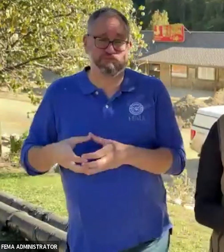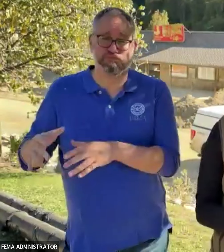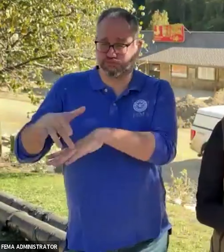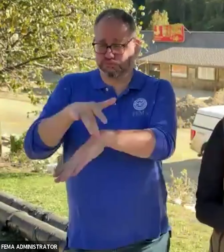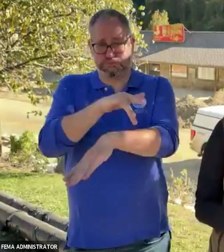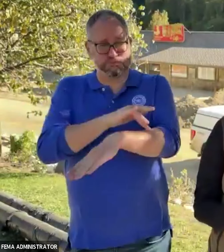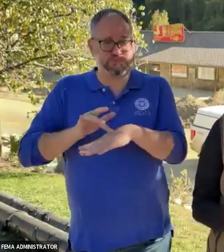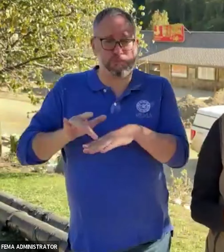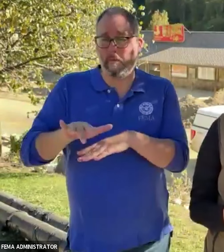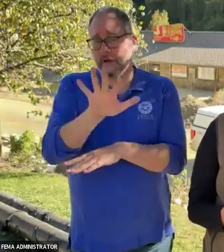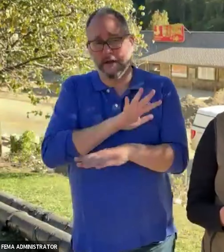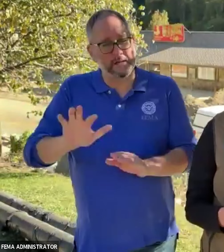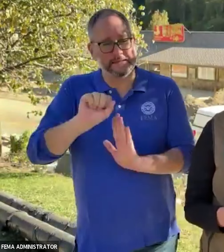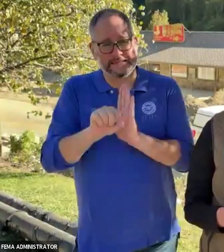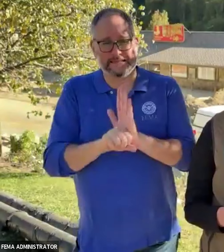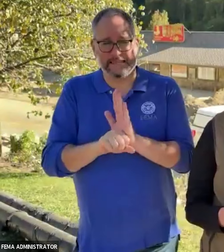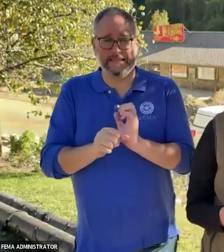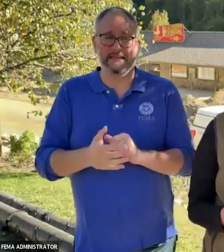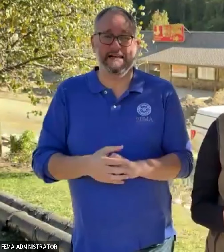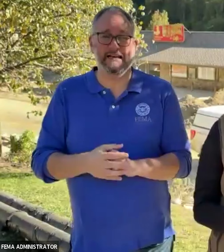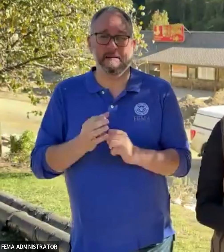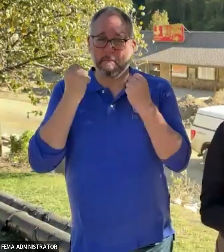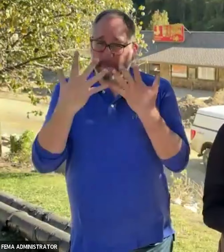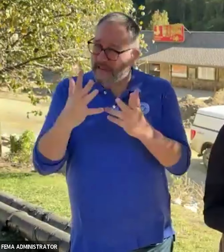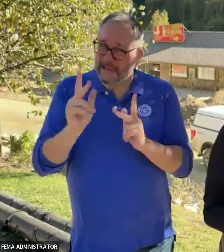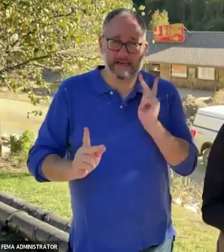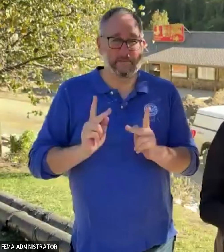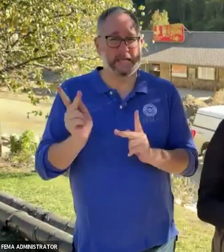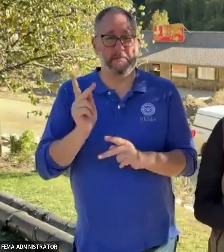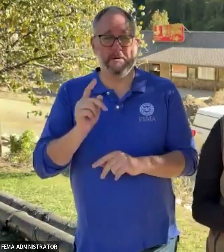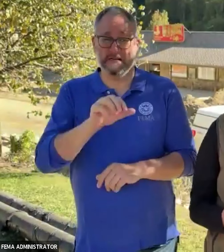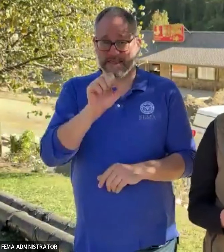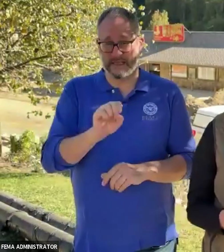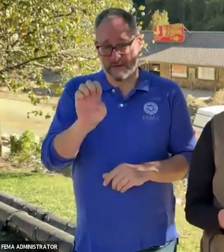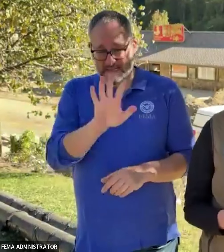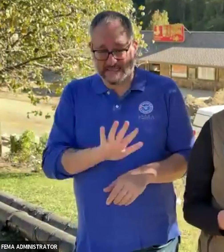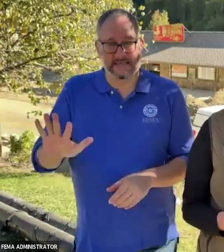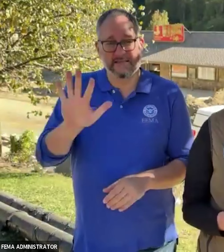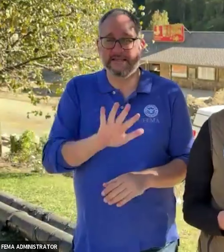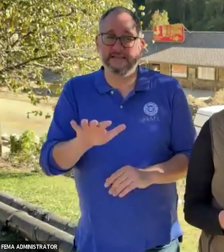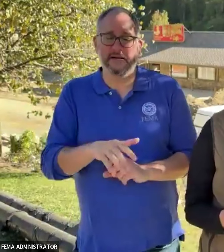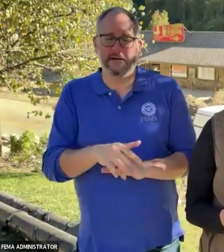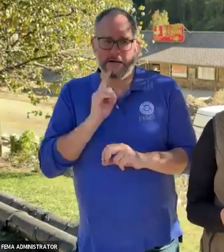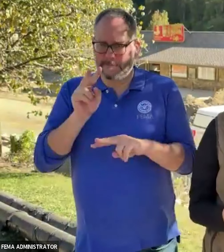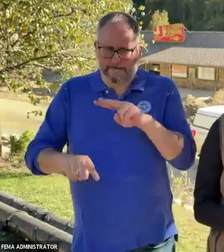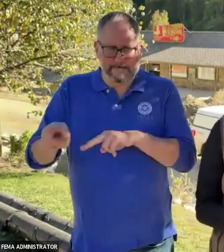We have met, many people from much of the southwest region assessing impacts from both Hurricanes Helene and Milton.